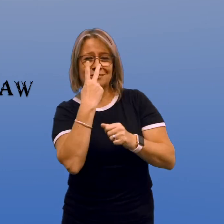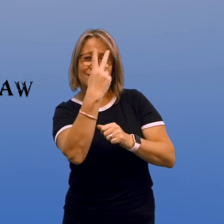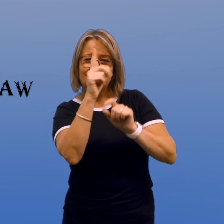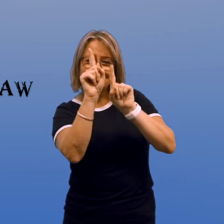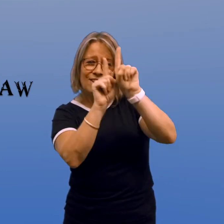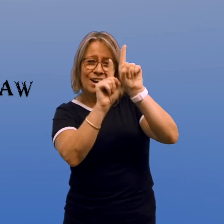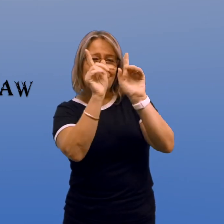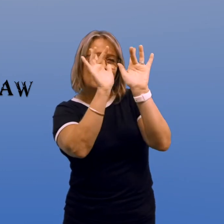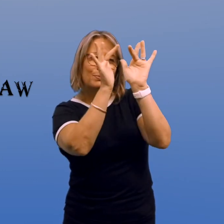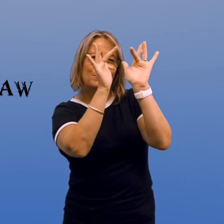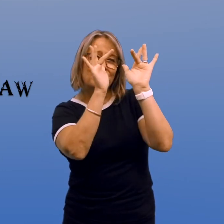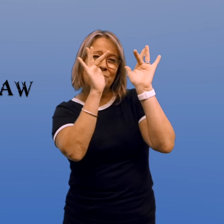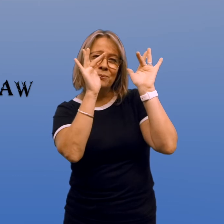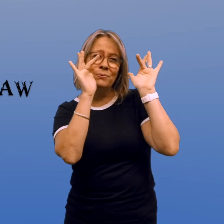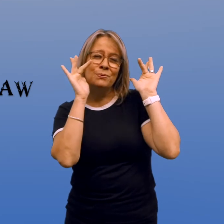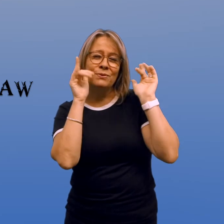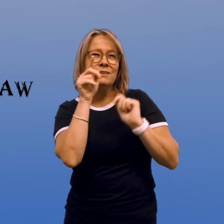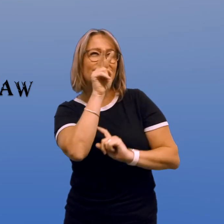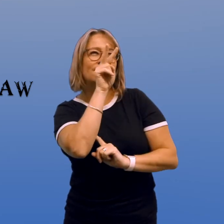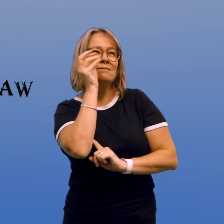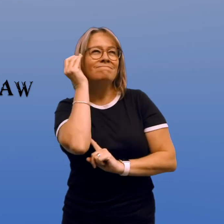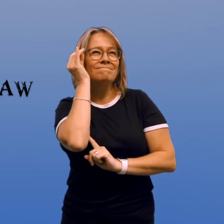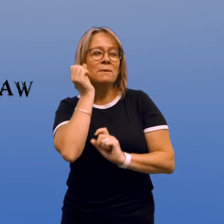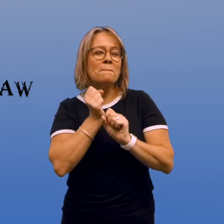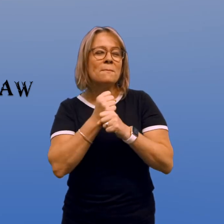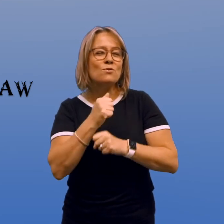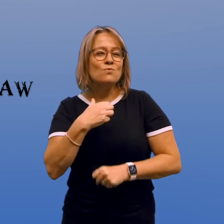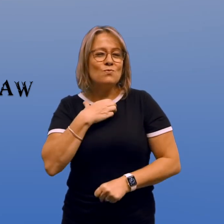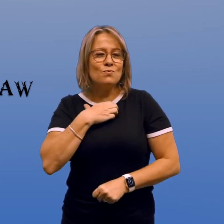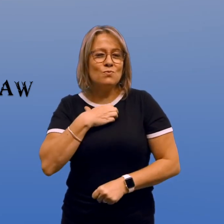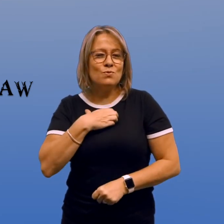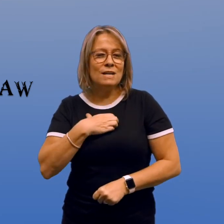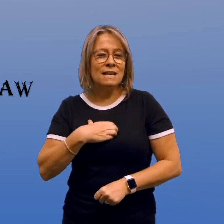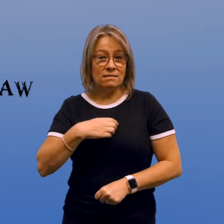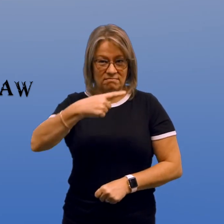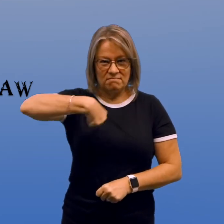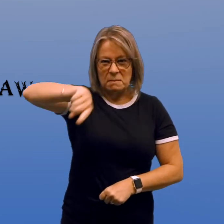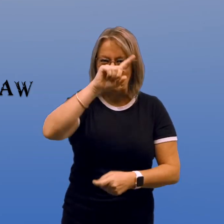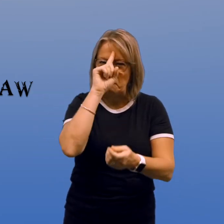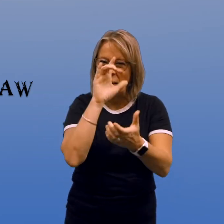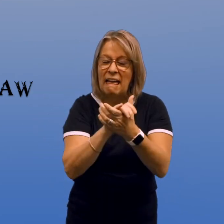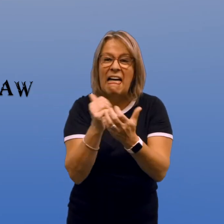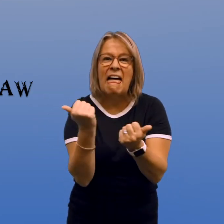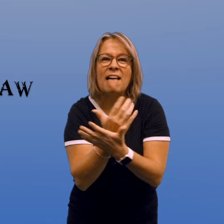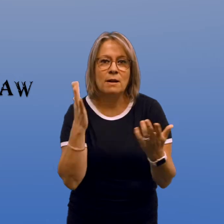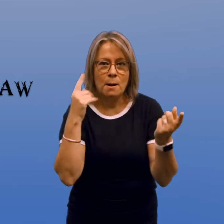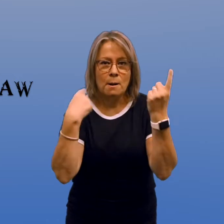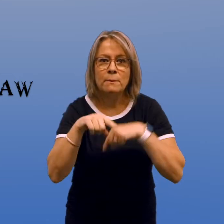and we're told to wish on a star and believe that anything we wish for can come true.